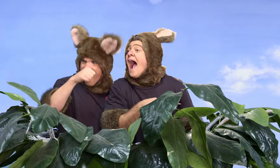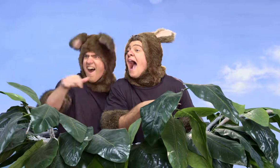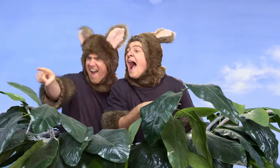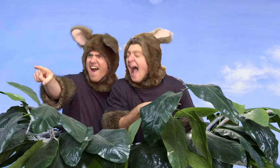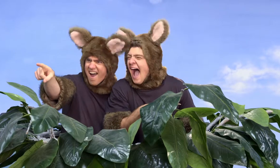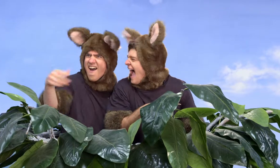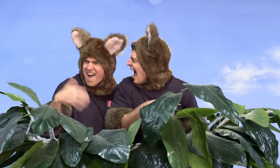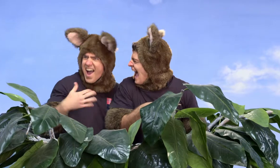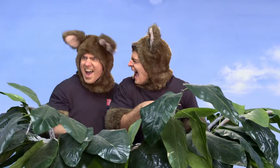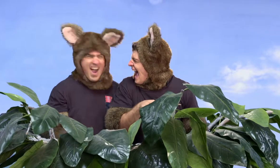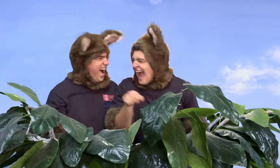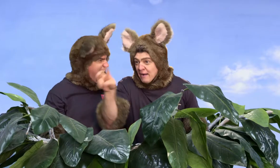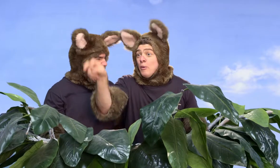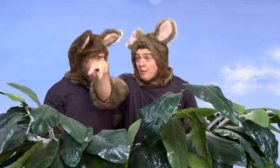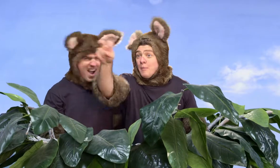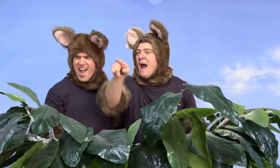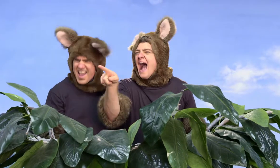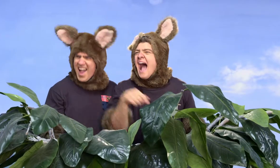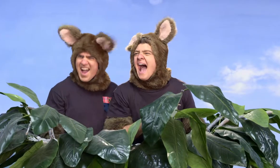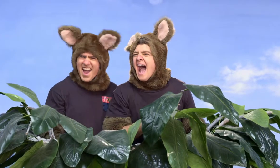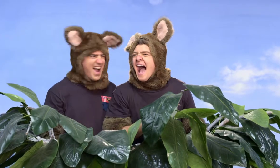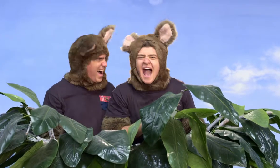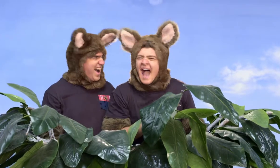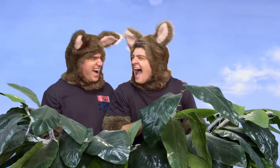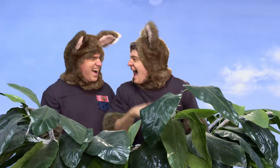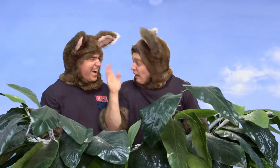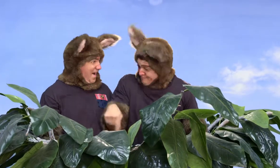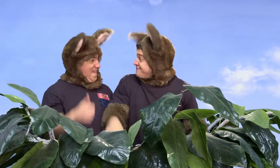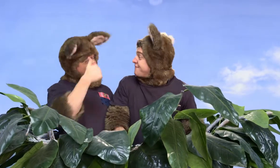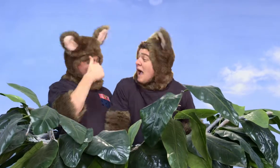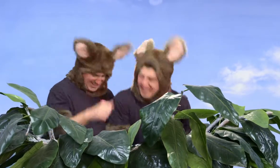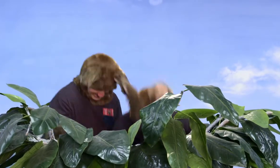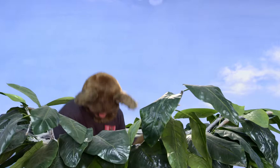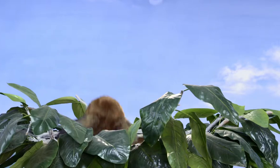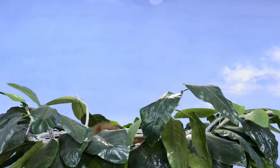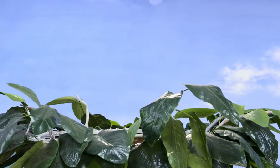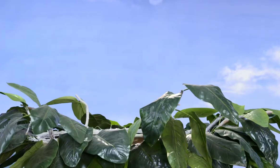Yeah, you're right! I can see them. Boing, boing, boing. Yeah. Let's go down. OK.